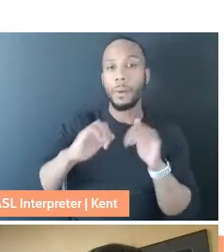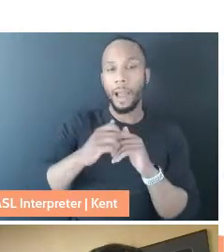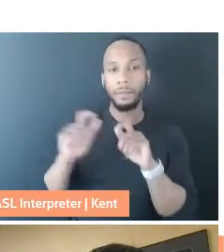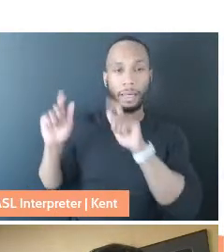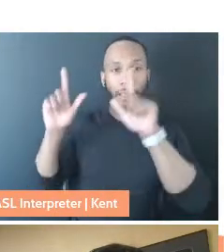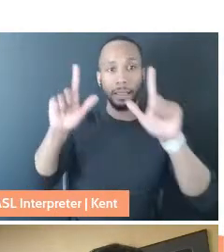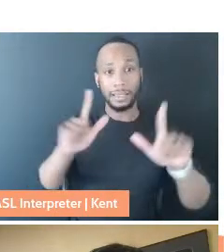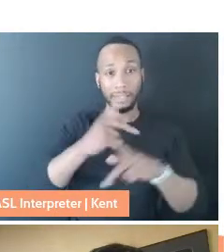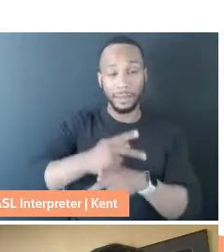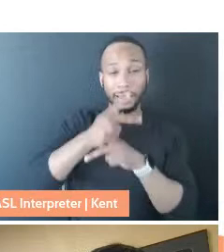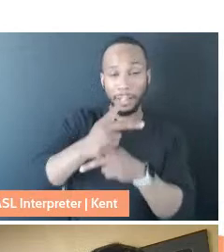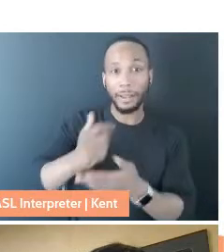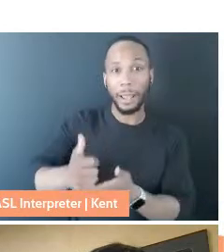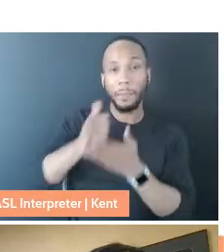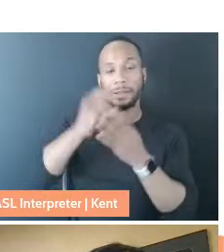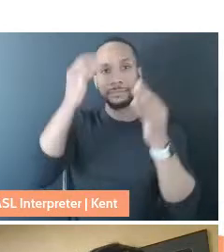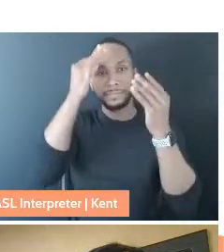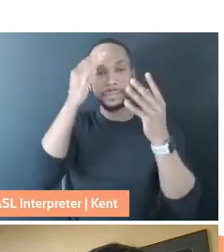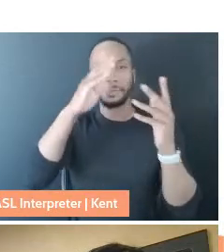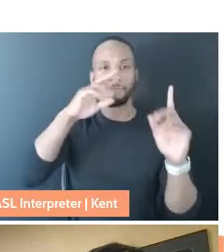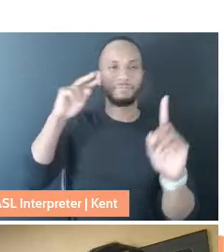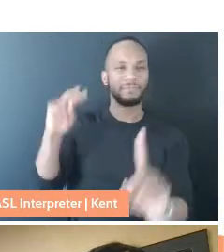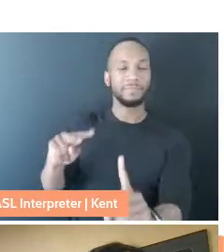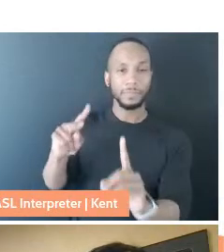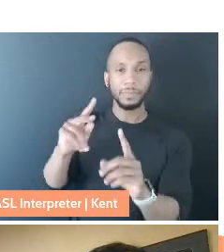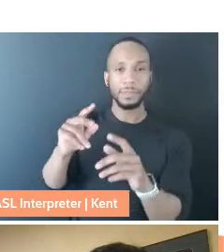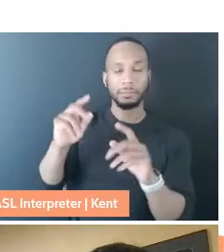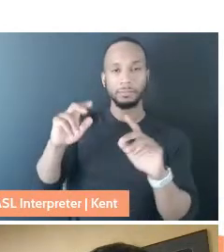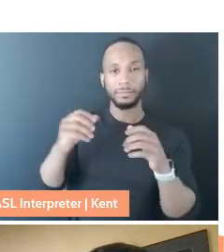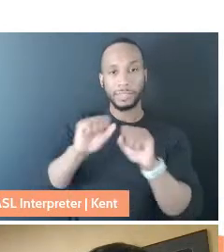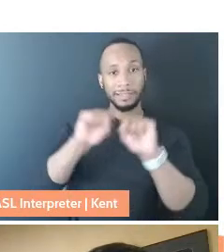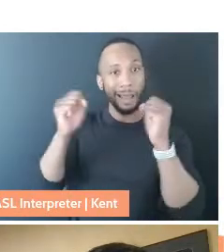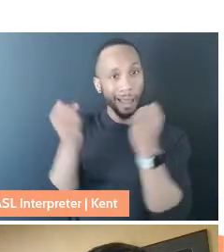can help us think about society as a whole and social analysis and historical analysis.